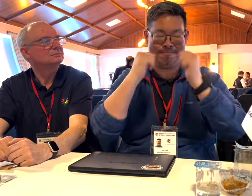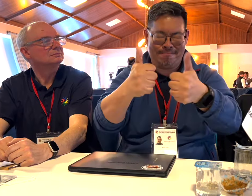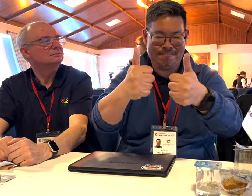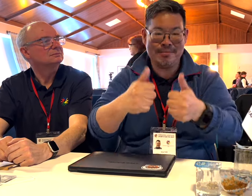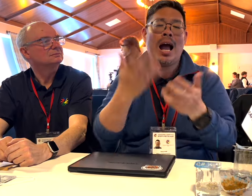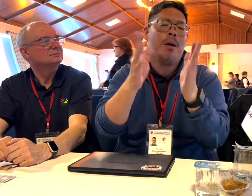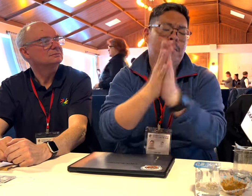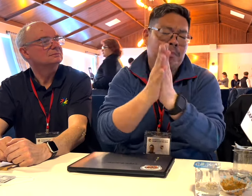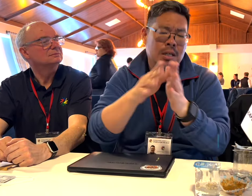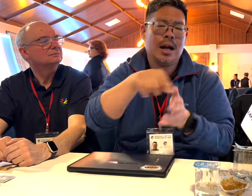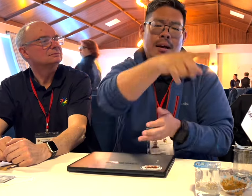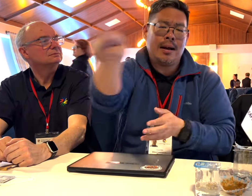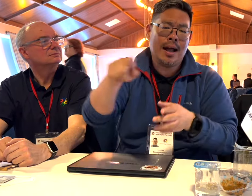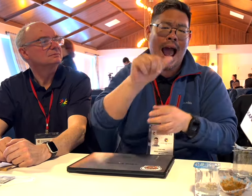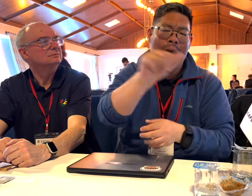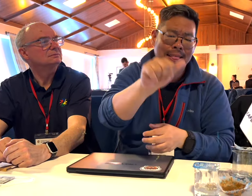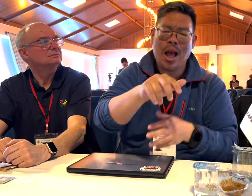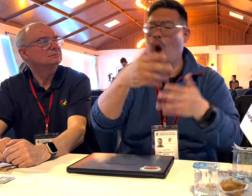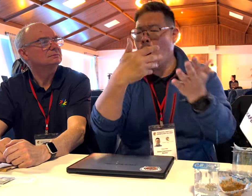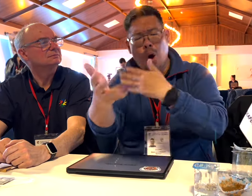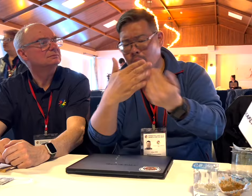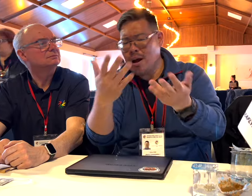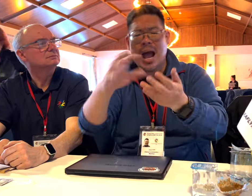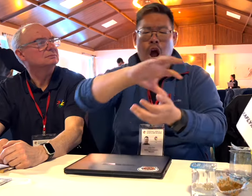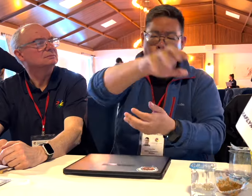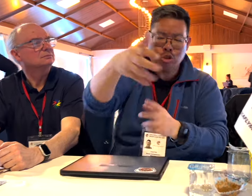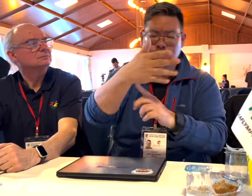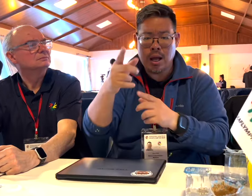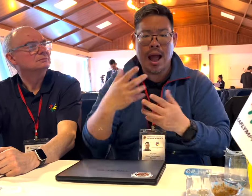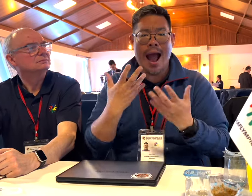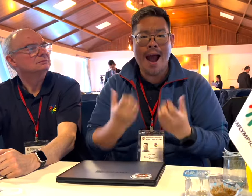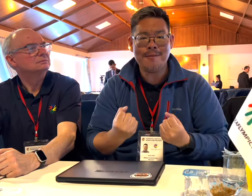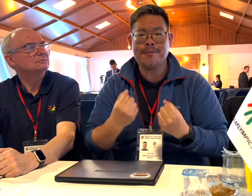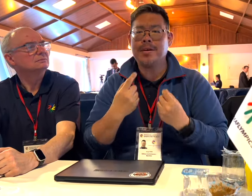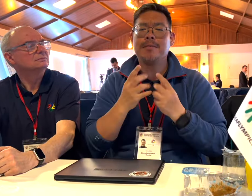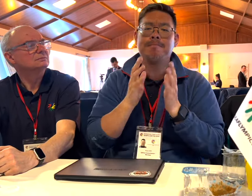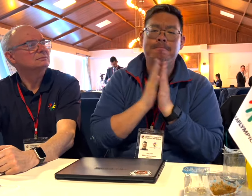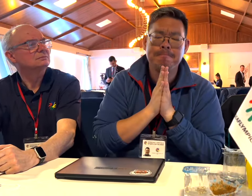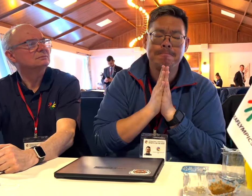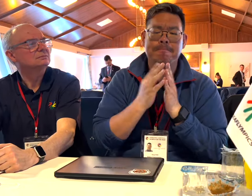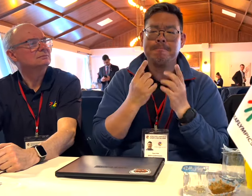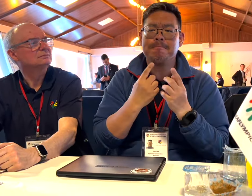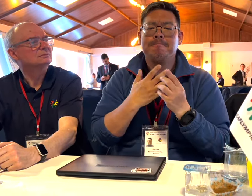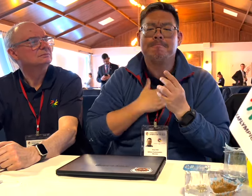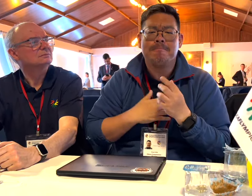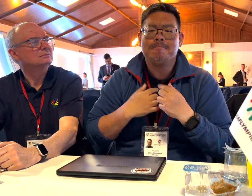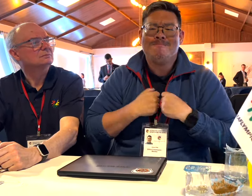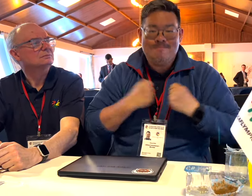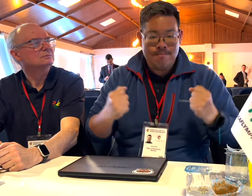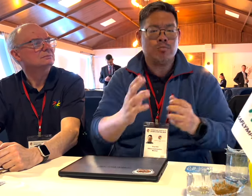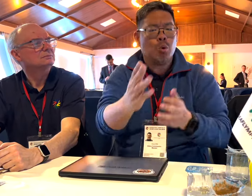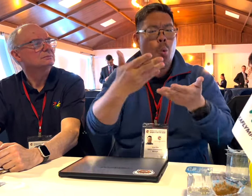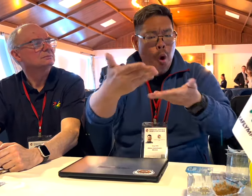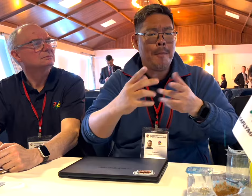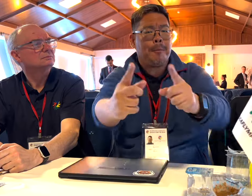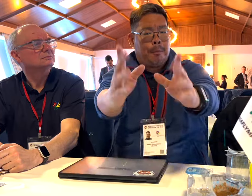countries are welcome to reach out to us if they have any concerns or